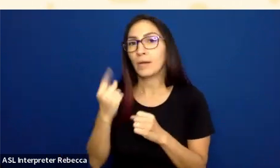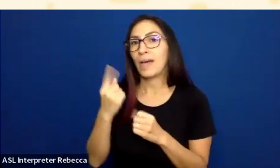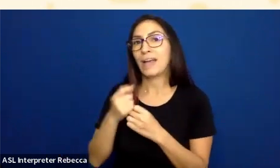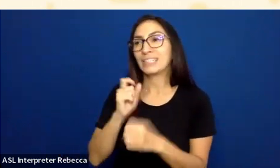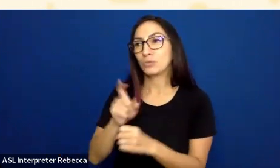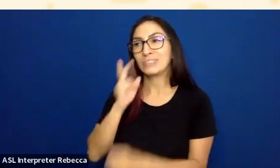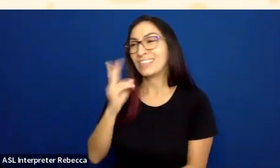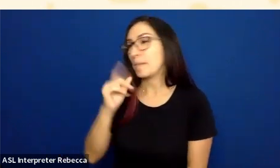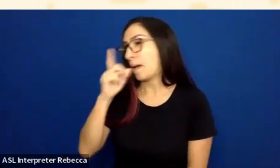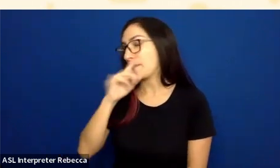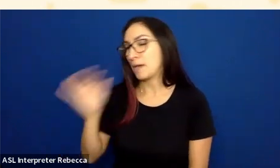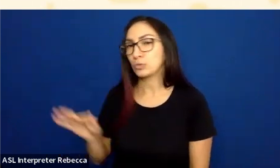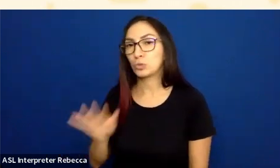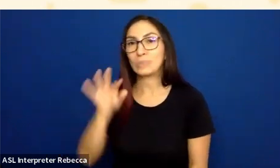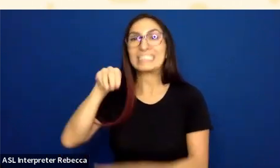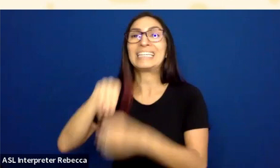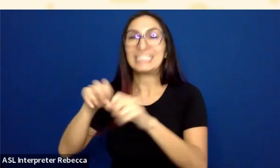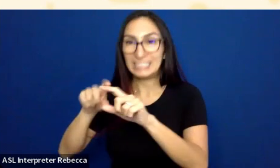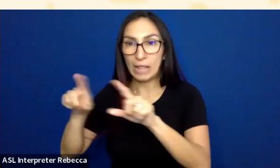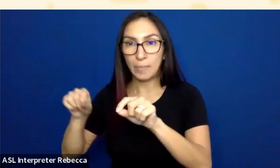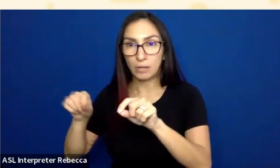That's the border of the thing that I can check with a button.